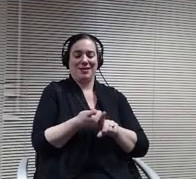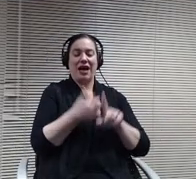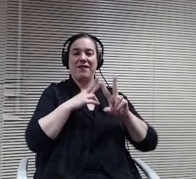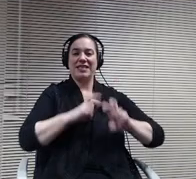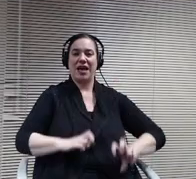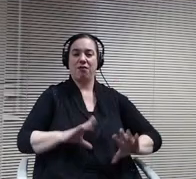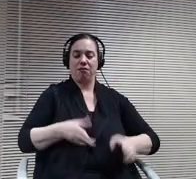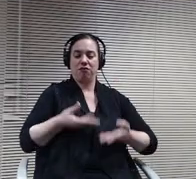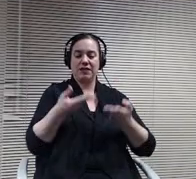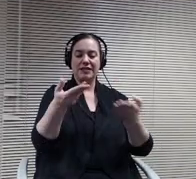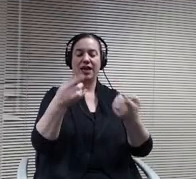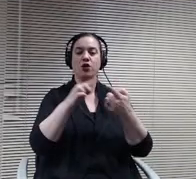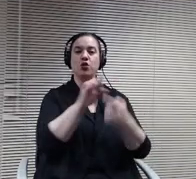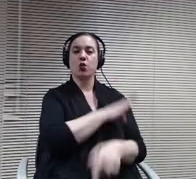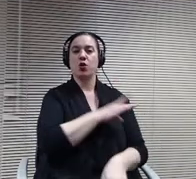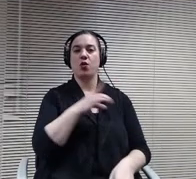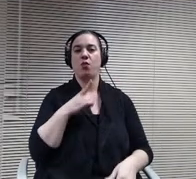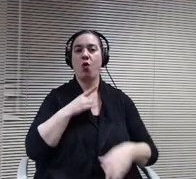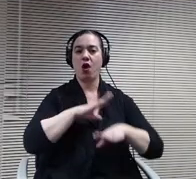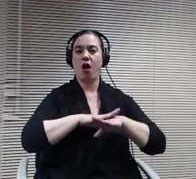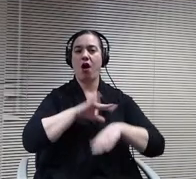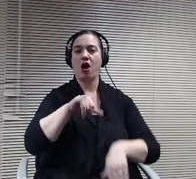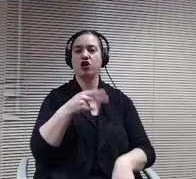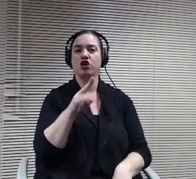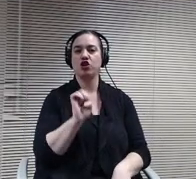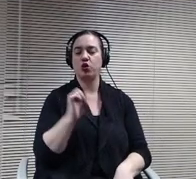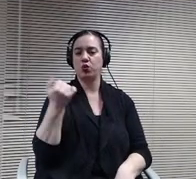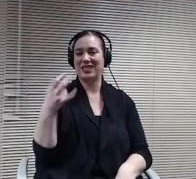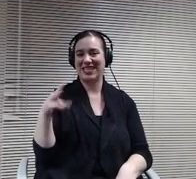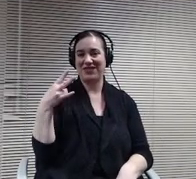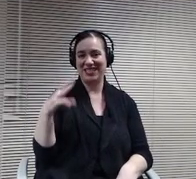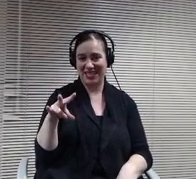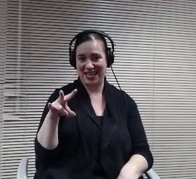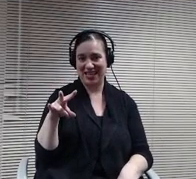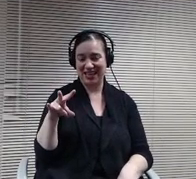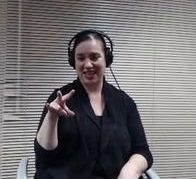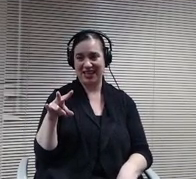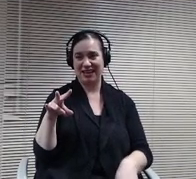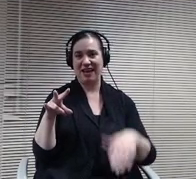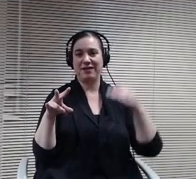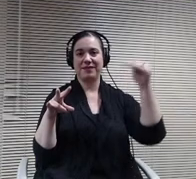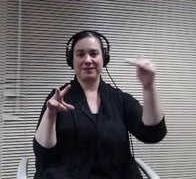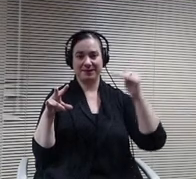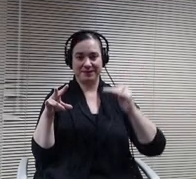17th. And then on the 21st of June, the board would come